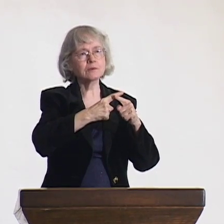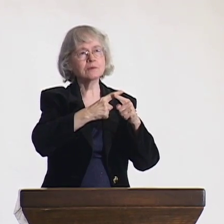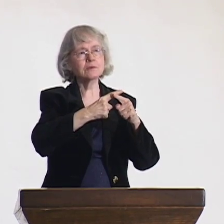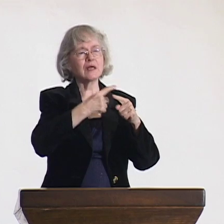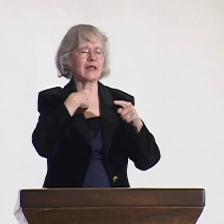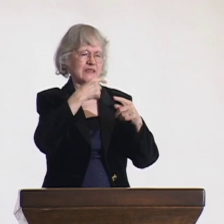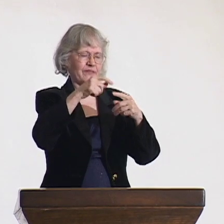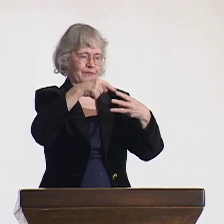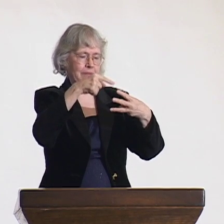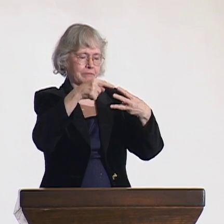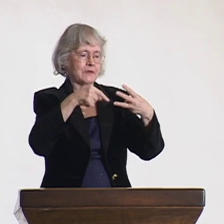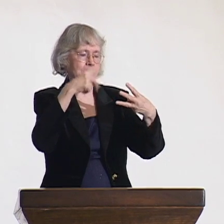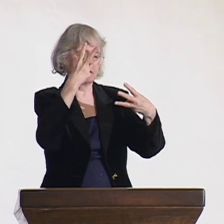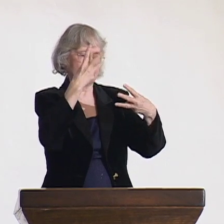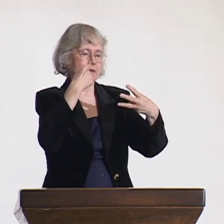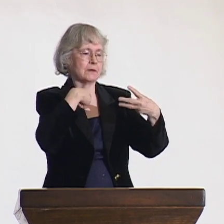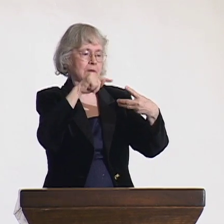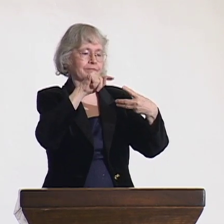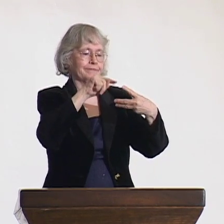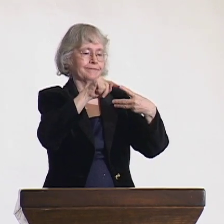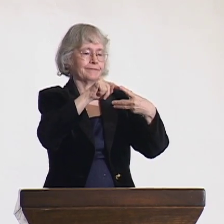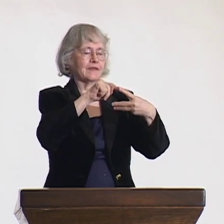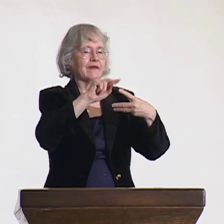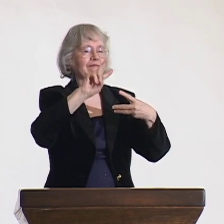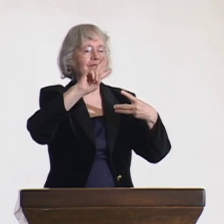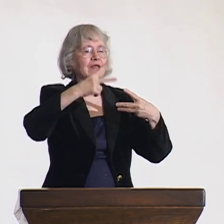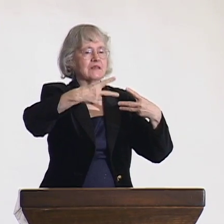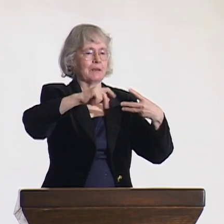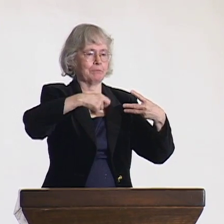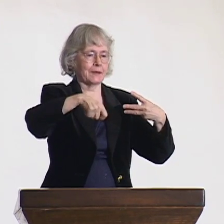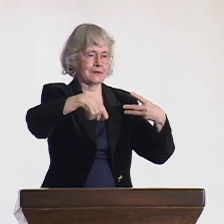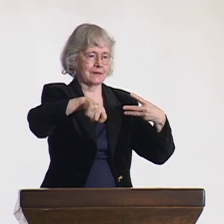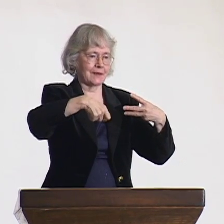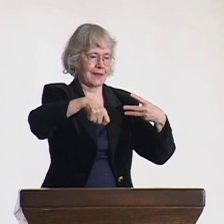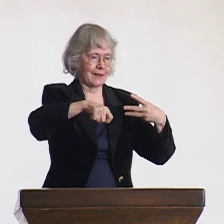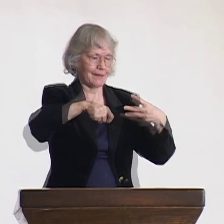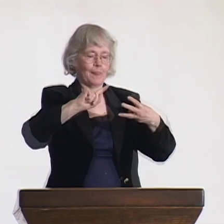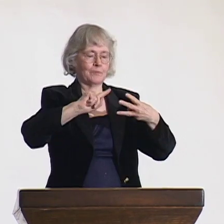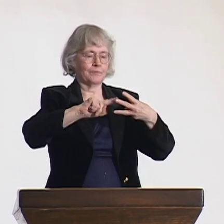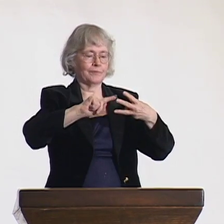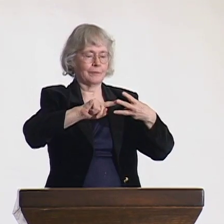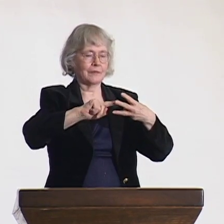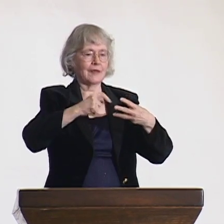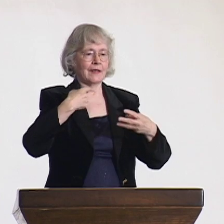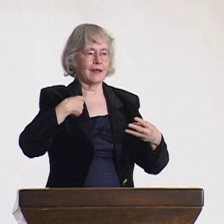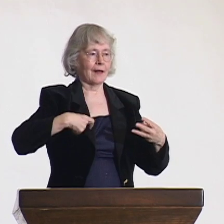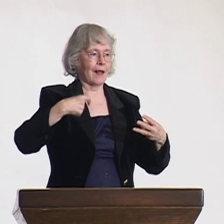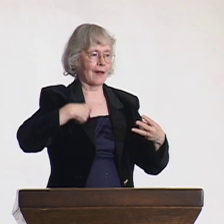Now let me tell you about my career. I was the vice president for the World Federation of the Deaf.